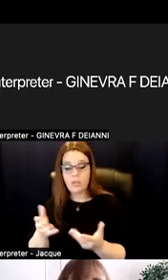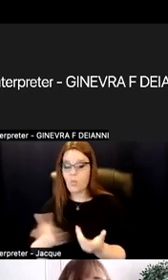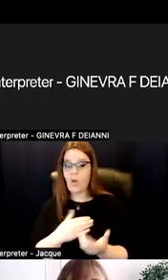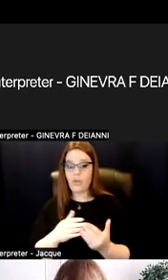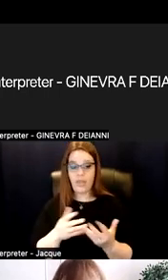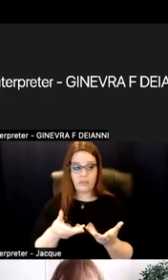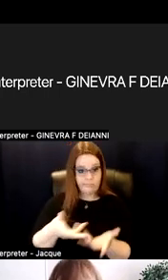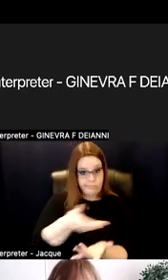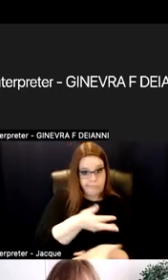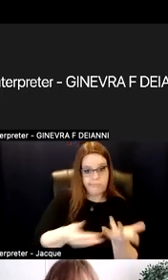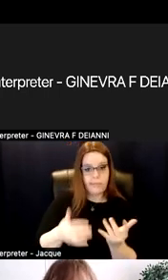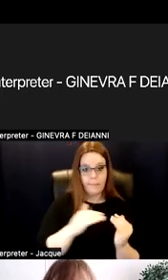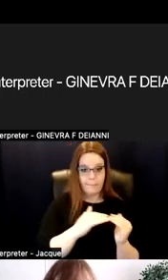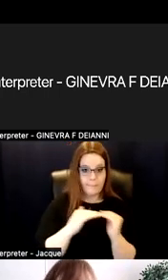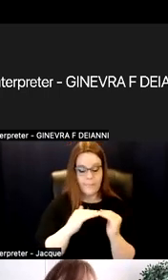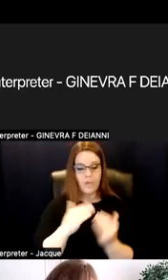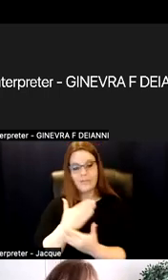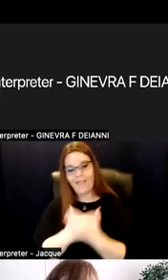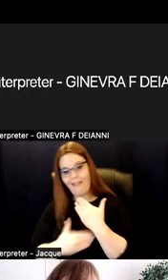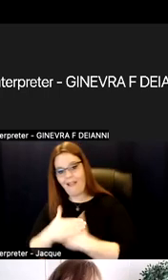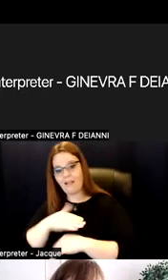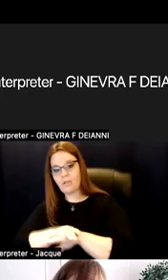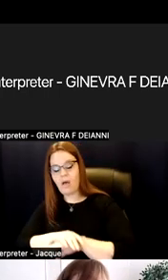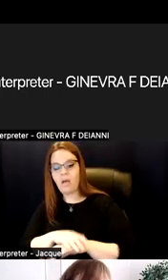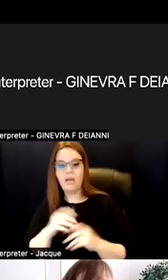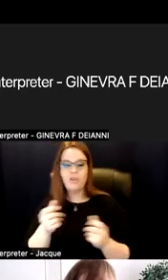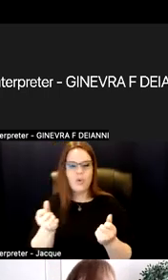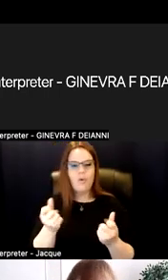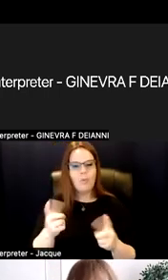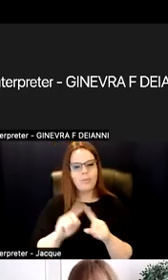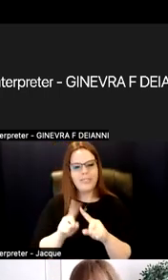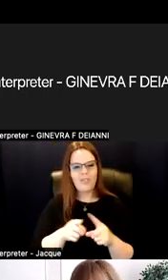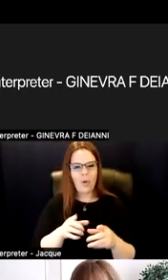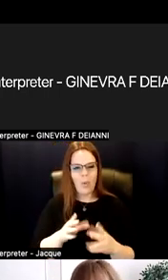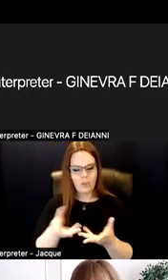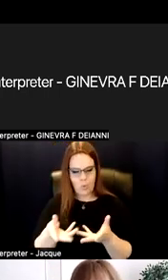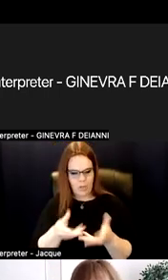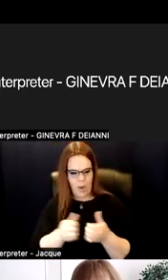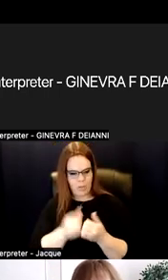That you have multiple ways to interact with the information and have it make sense to you.